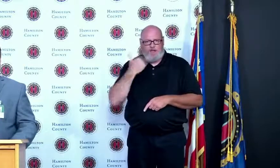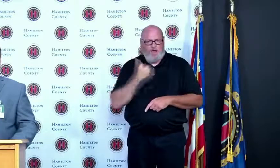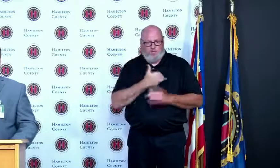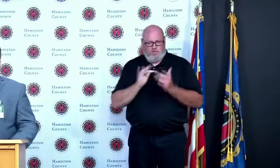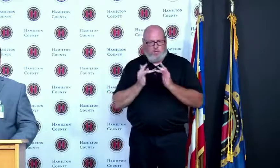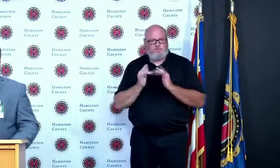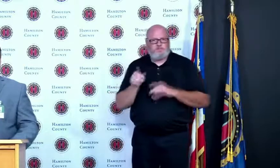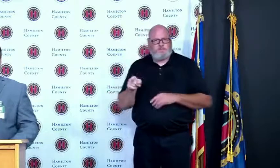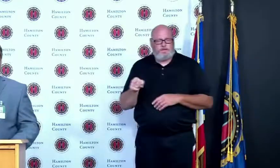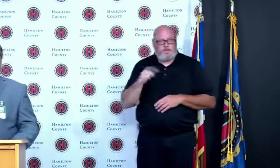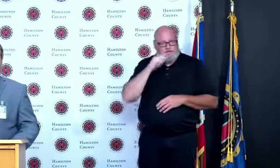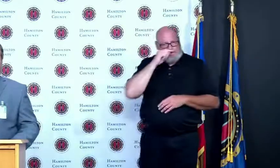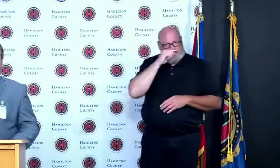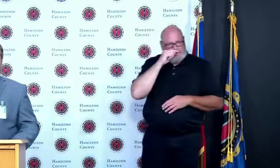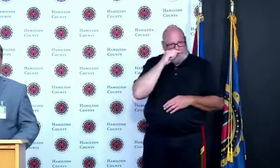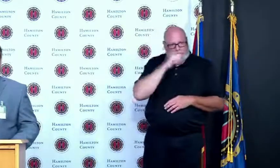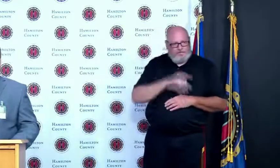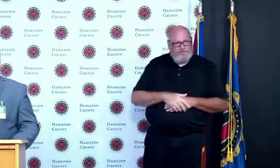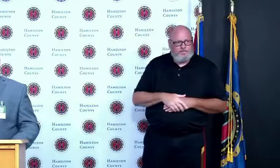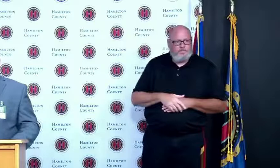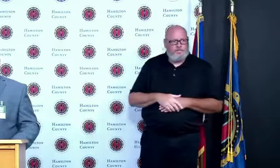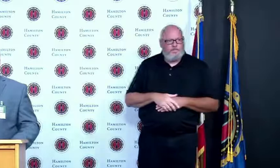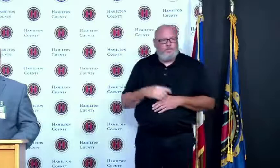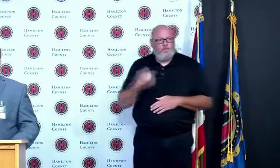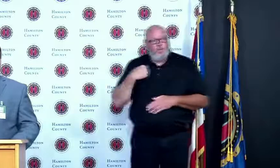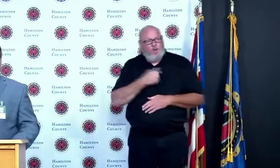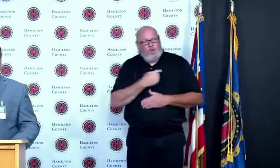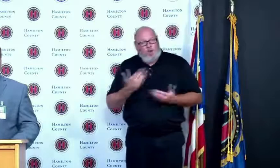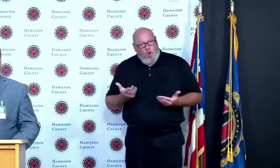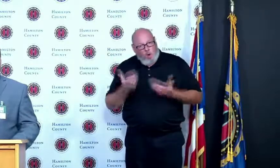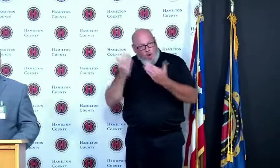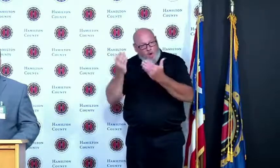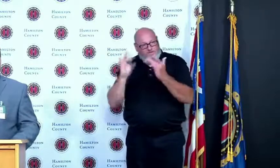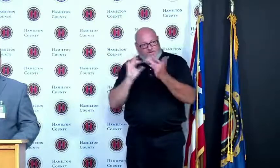the Ohio Department of Health's web page which shows vaccination rates and changes